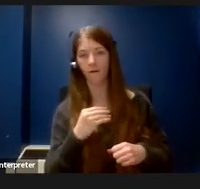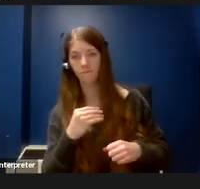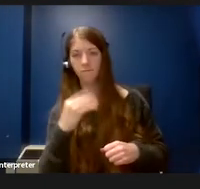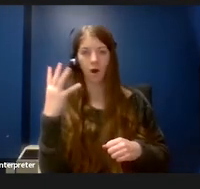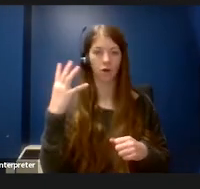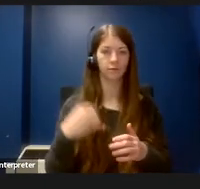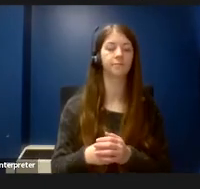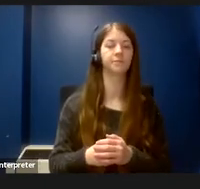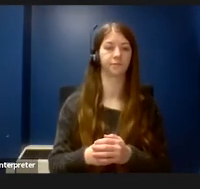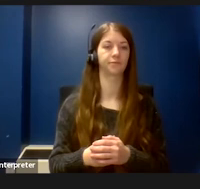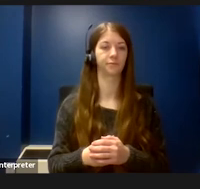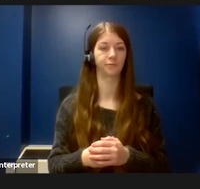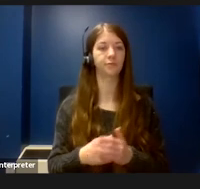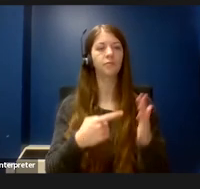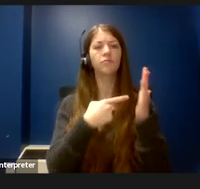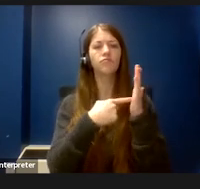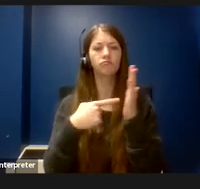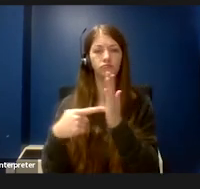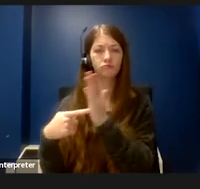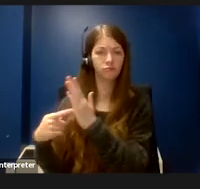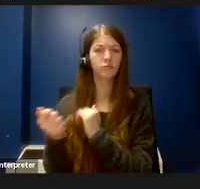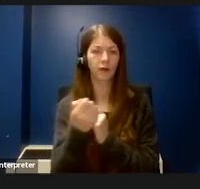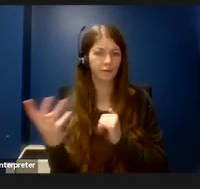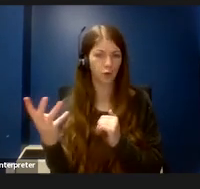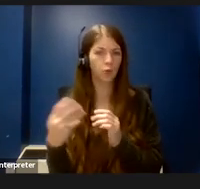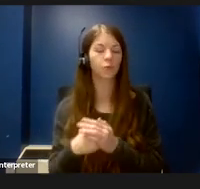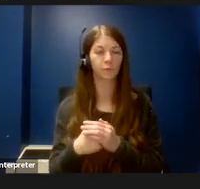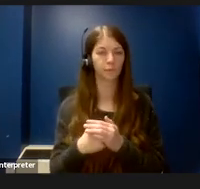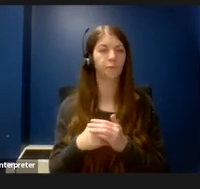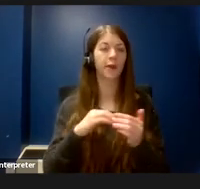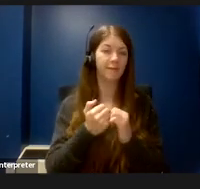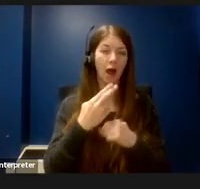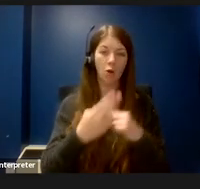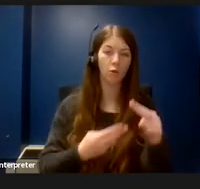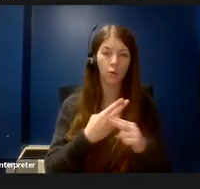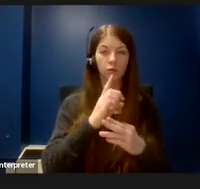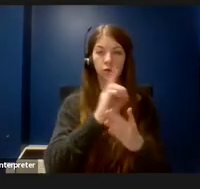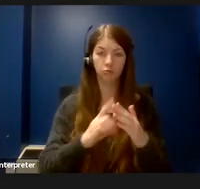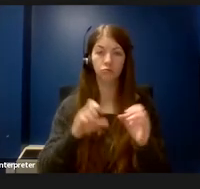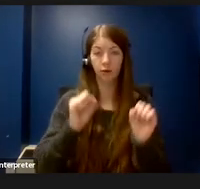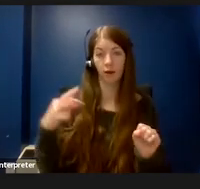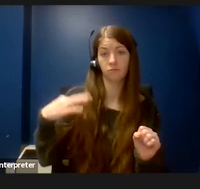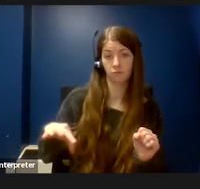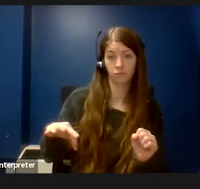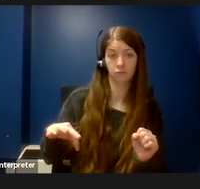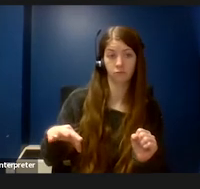So I’ve shown you a few examples of how universal design can be beneficial, but there's many other